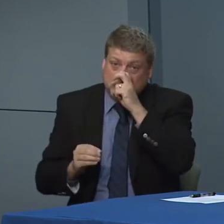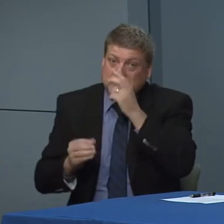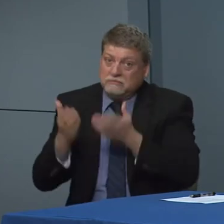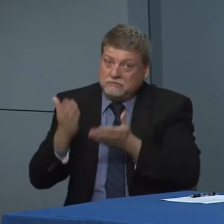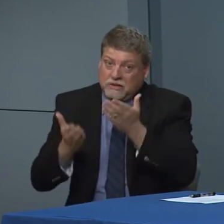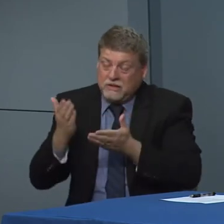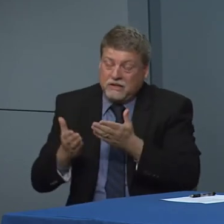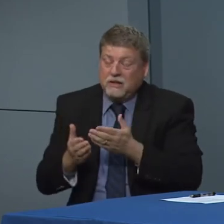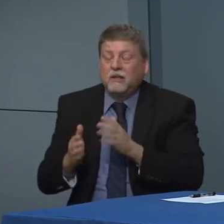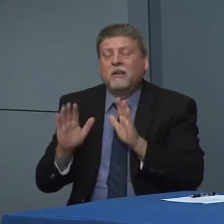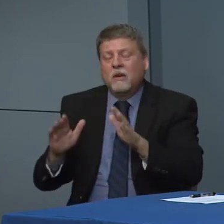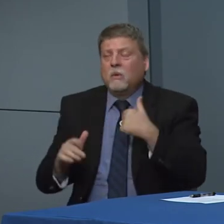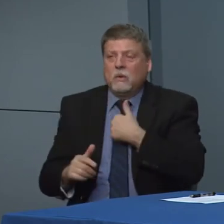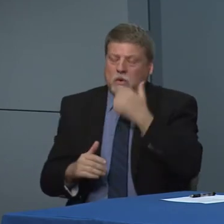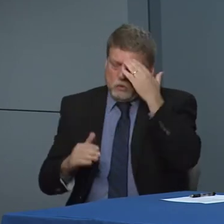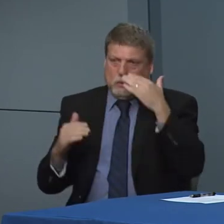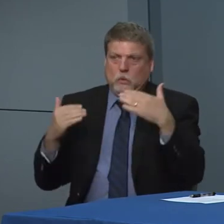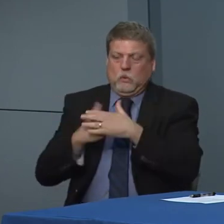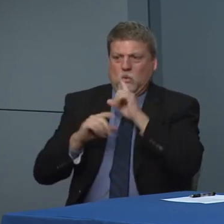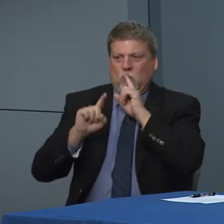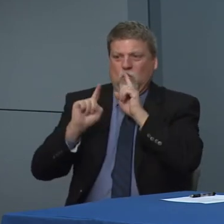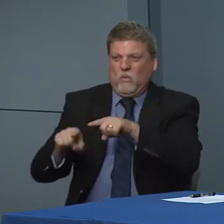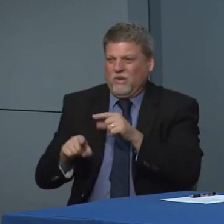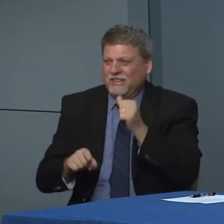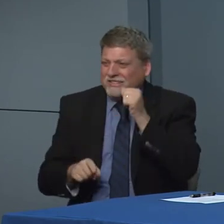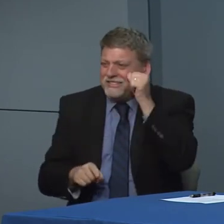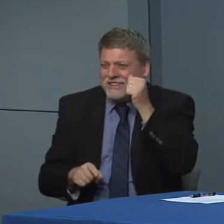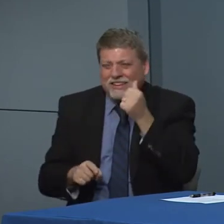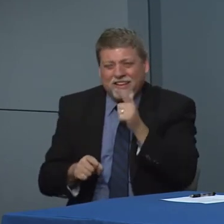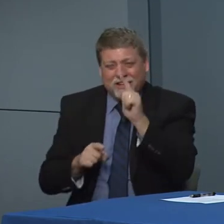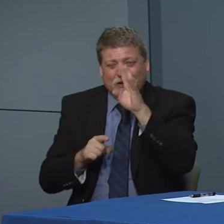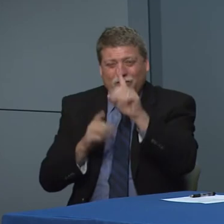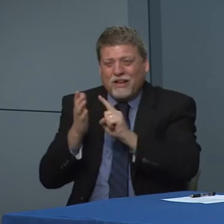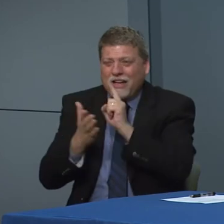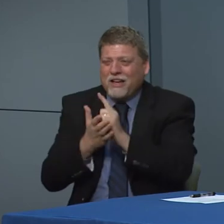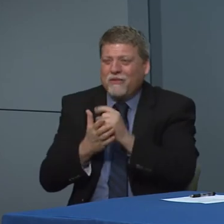less than 24 hours ago. So we understand that that.